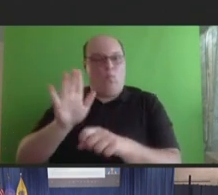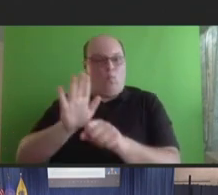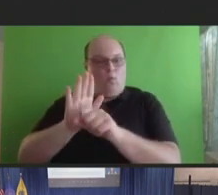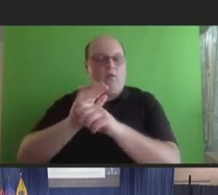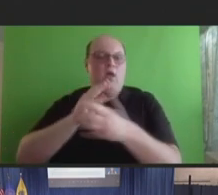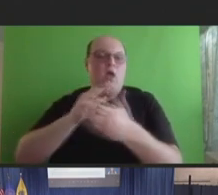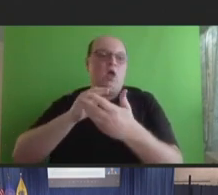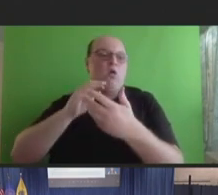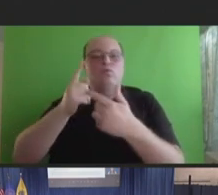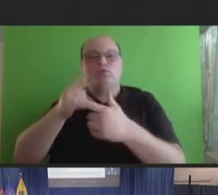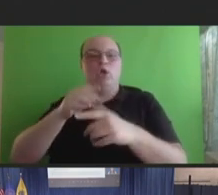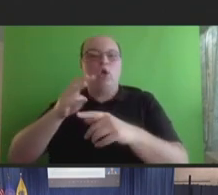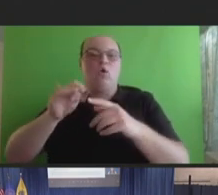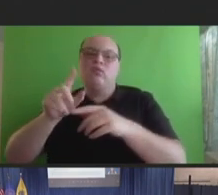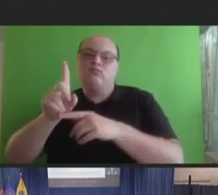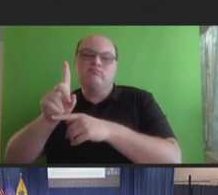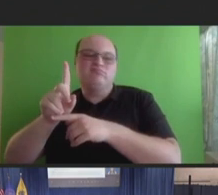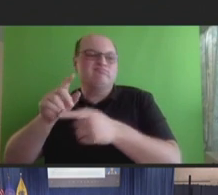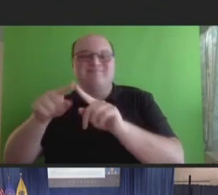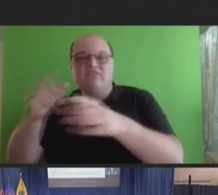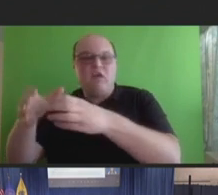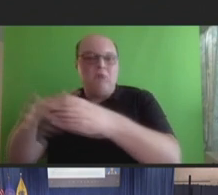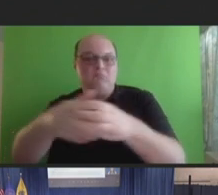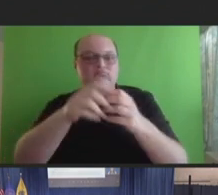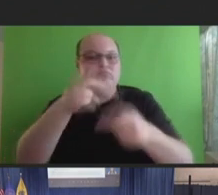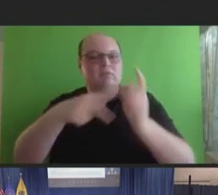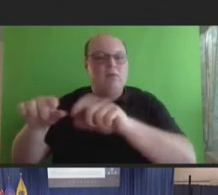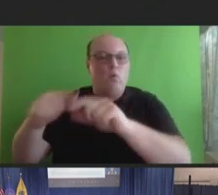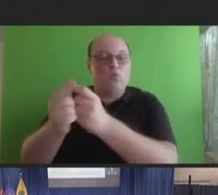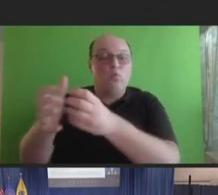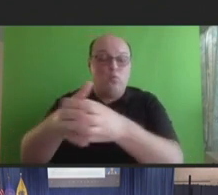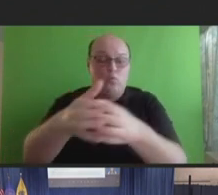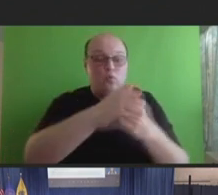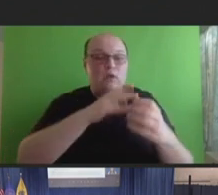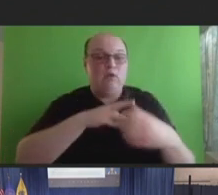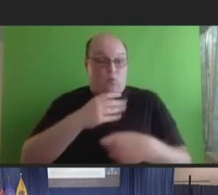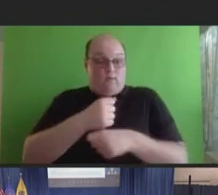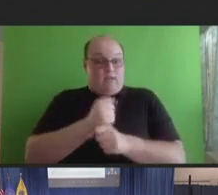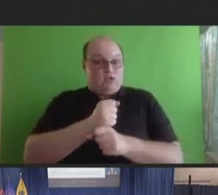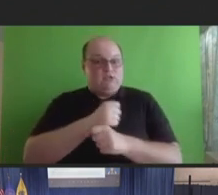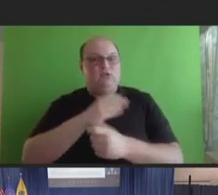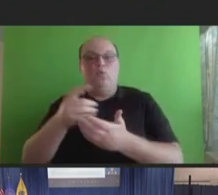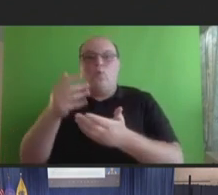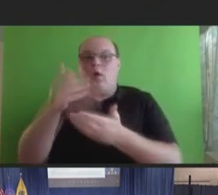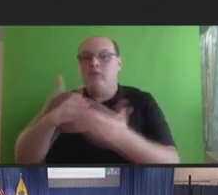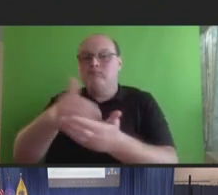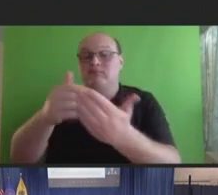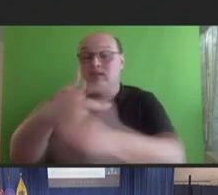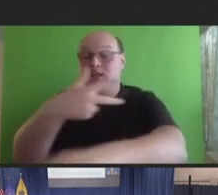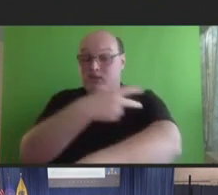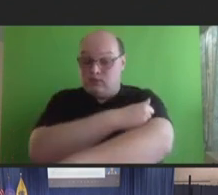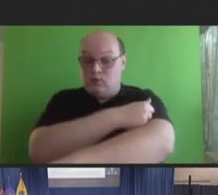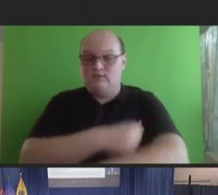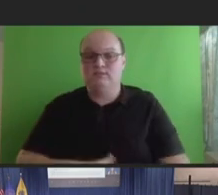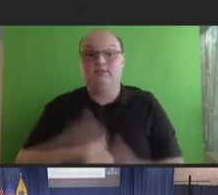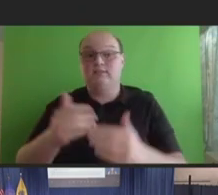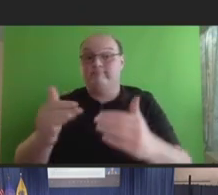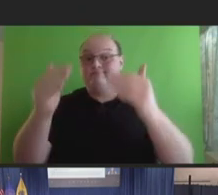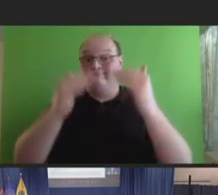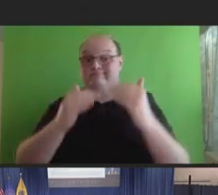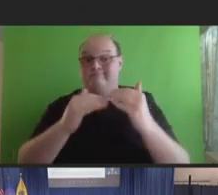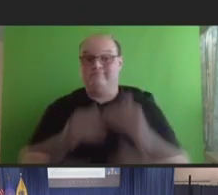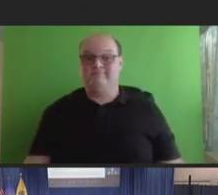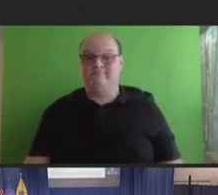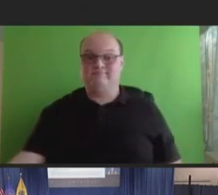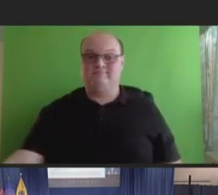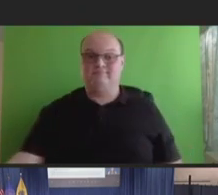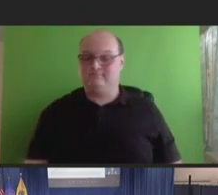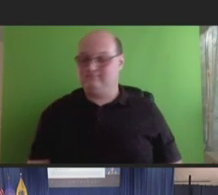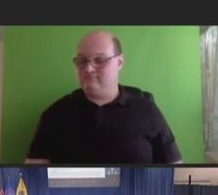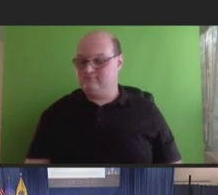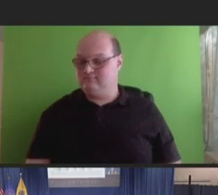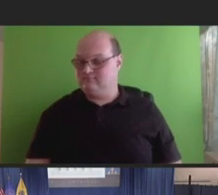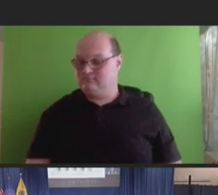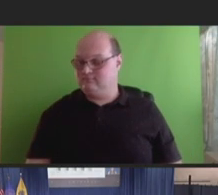demographic variables, vaccine manufacturer, and repeated measures. Next slide.